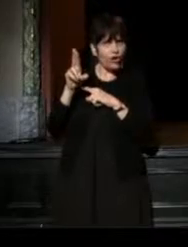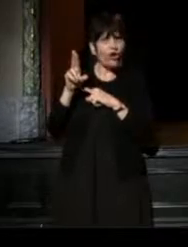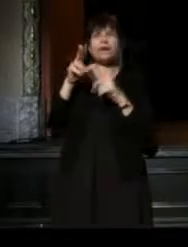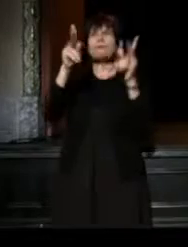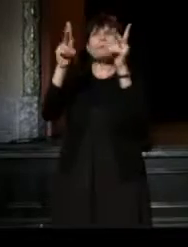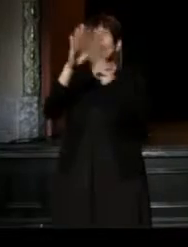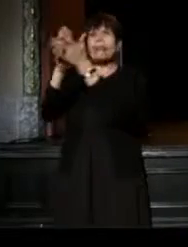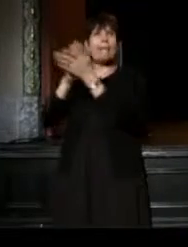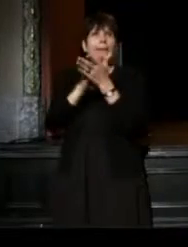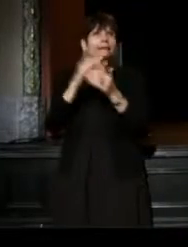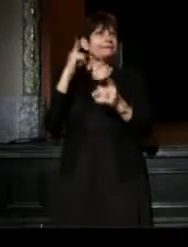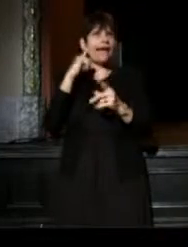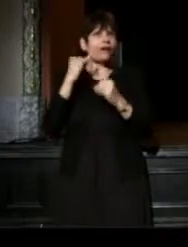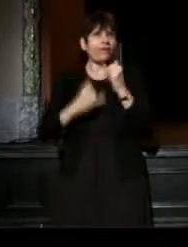of Cultural Odyssey.